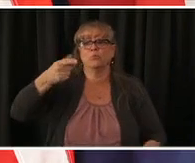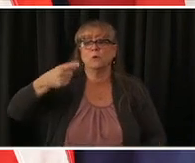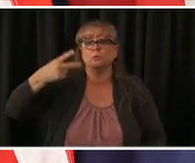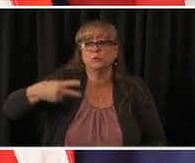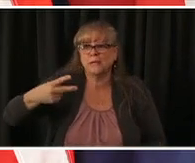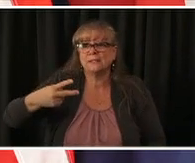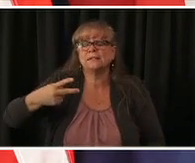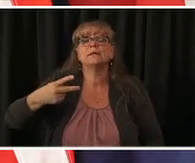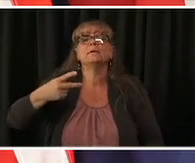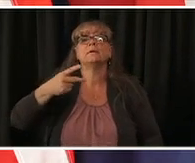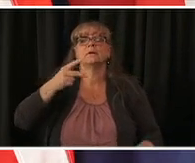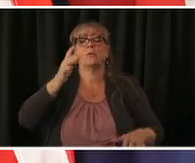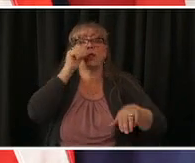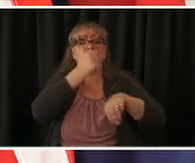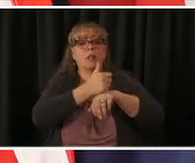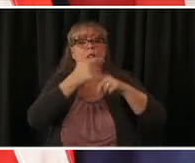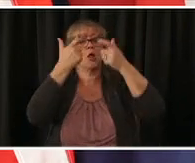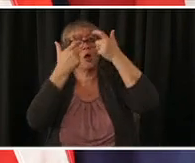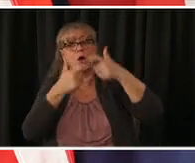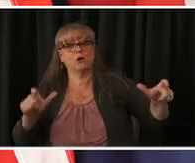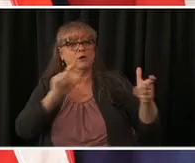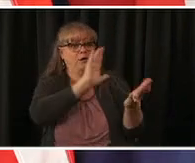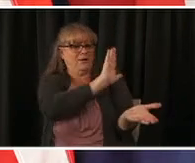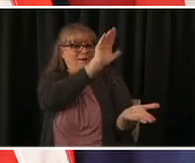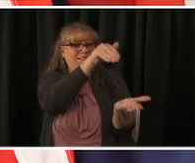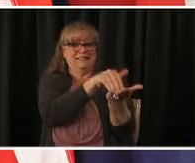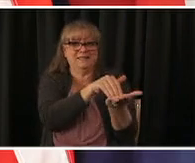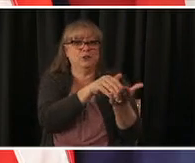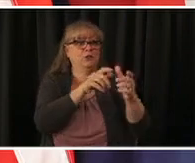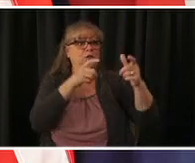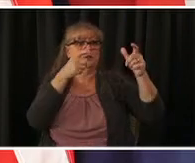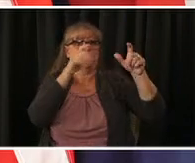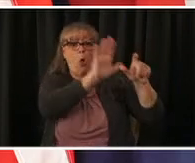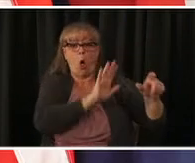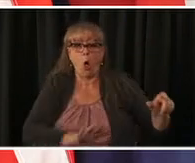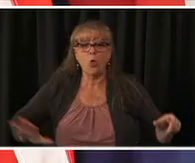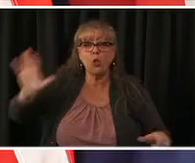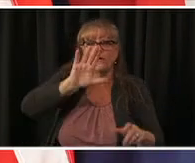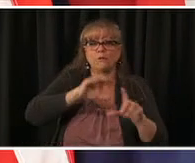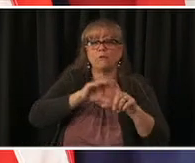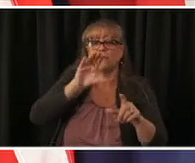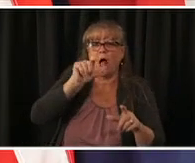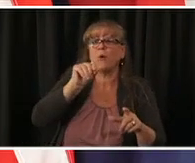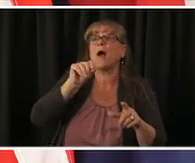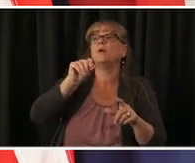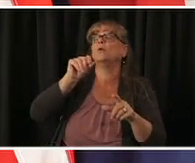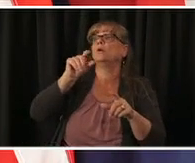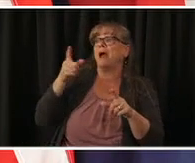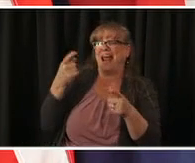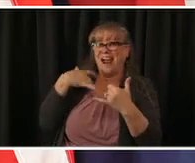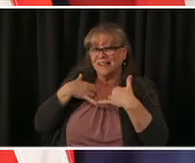many more and we expect that we will be getting more vaccines uh even than the 413 000 in